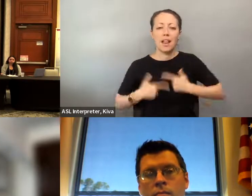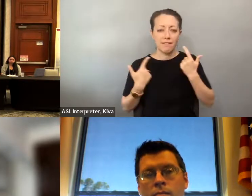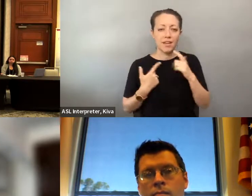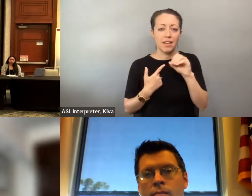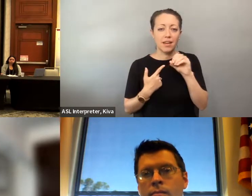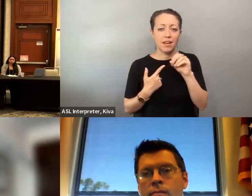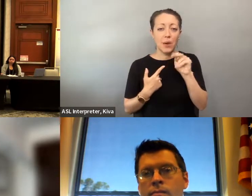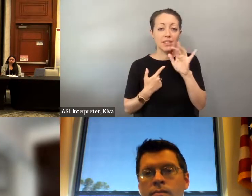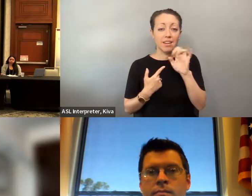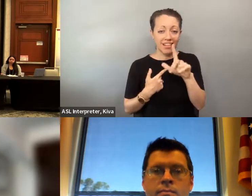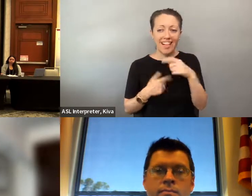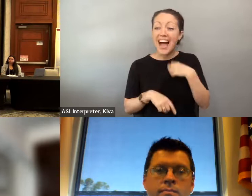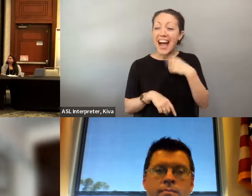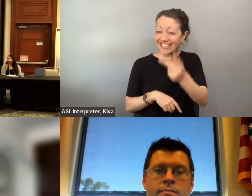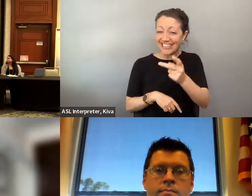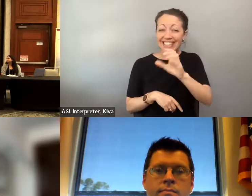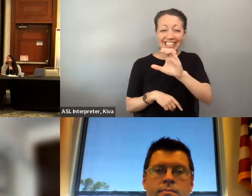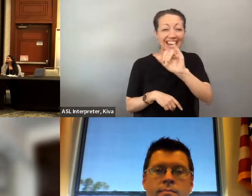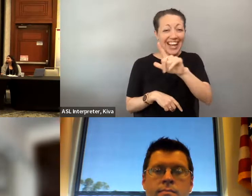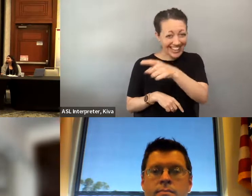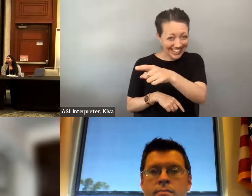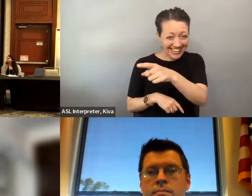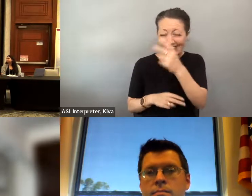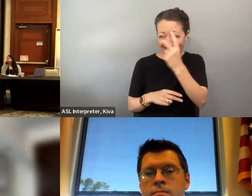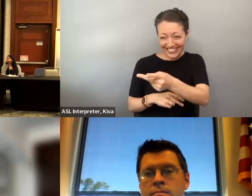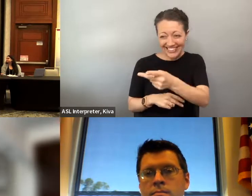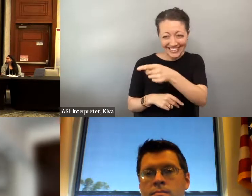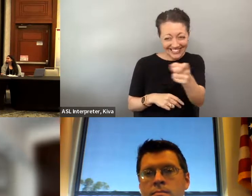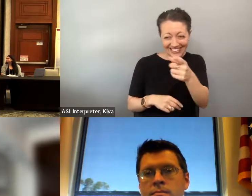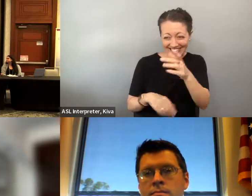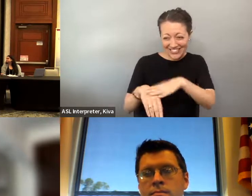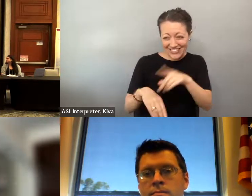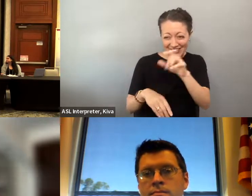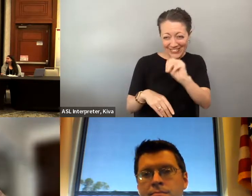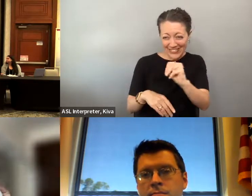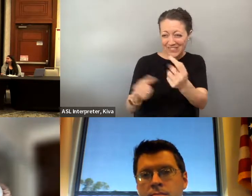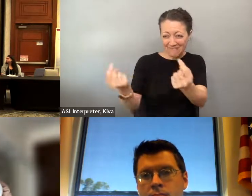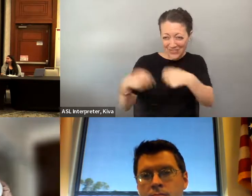my full-time job work at the Florida independent living council. I want to give some background. I saw some folks So I obviously I'm a health advocate. I also, for my full-time job work at the Florida Independent Living Council, and I just want to give a little bit of background I saw some folks on zoom are from the centers for independent living so shout out, to all you that are on